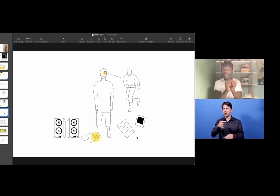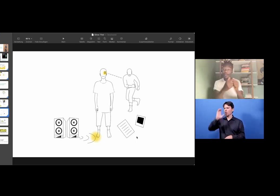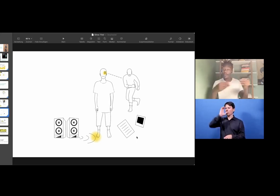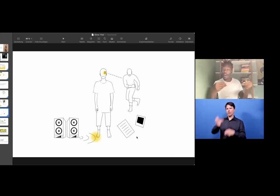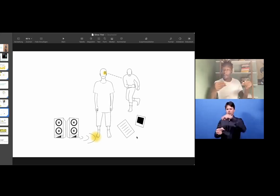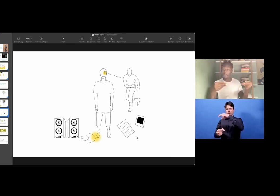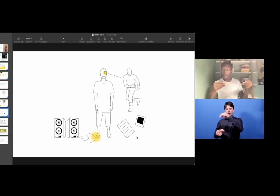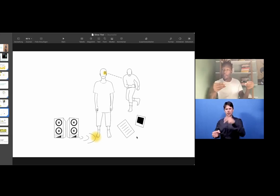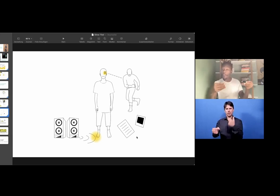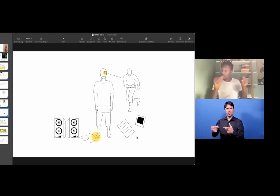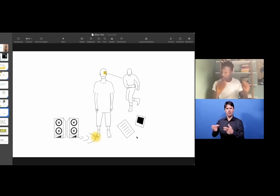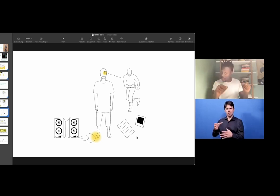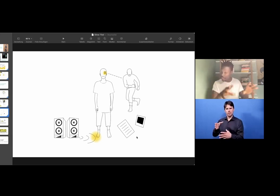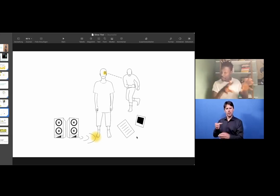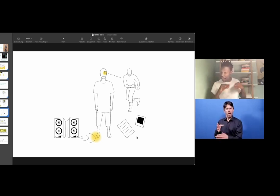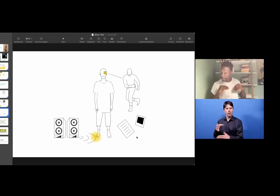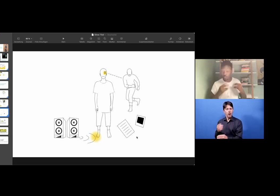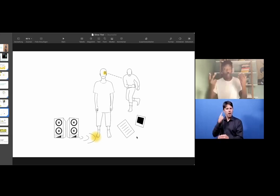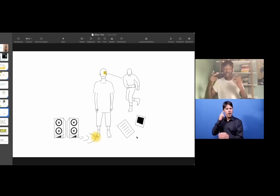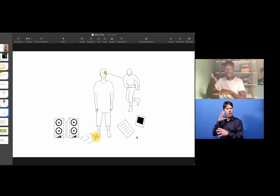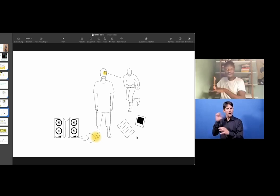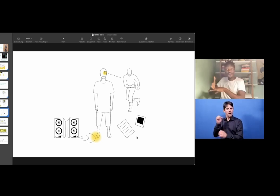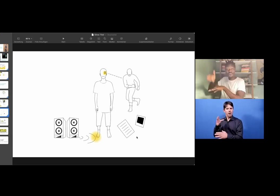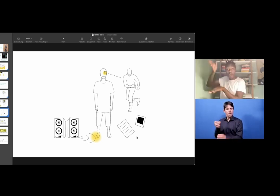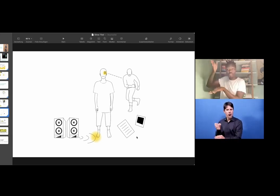Or if you have a paper nearby and you can touch the paper.